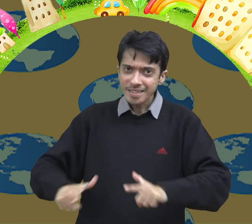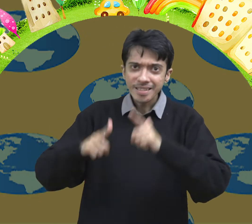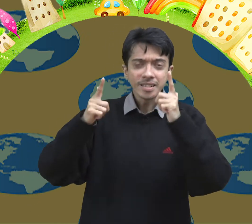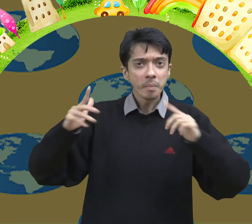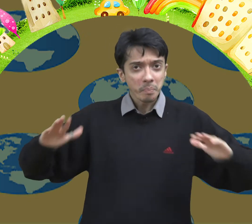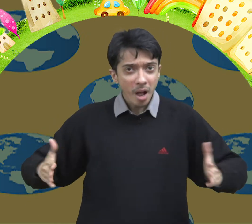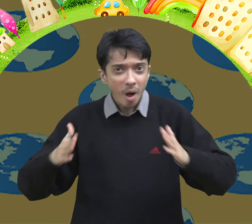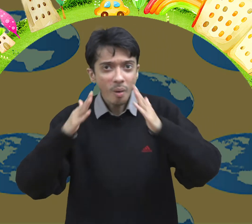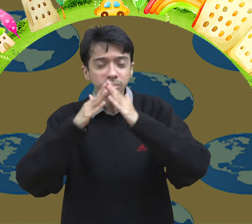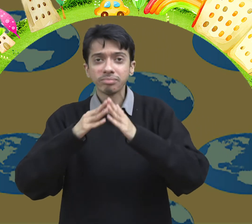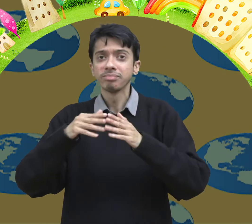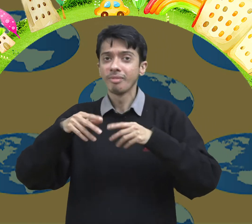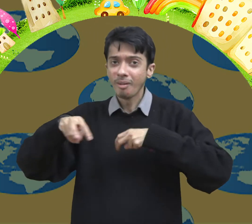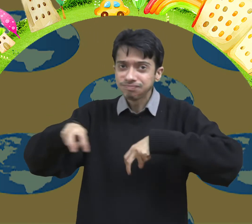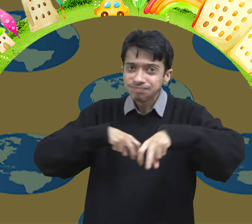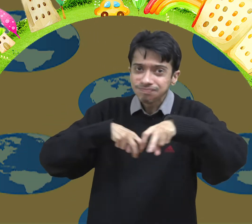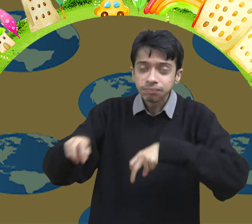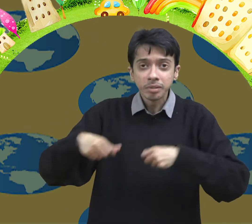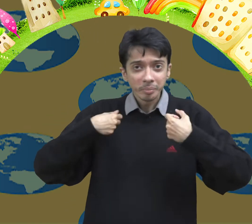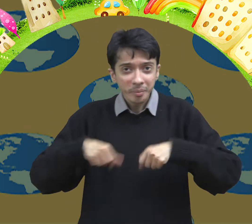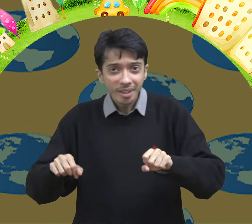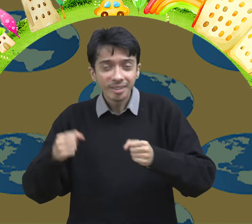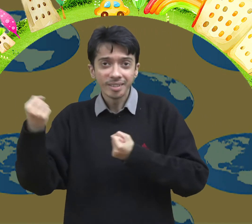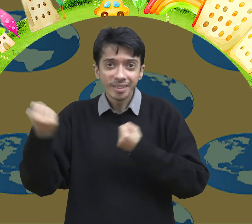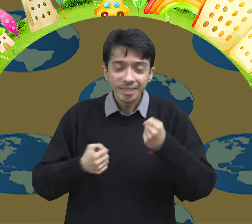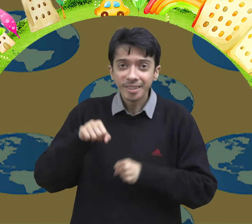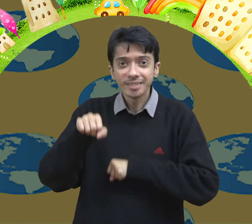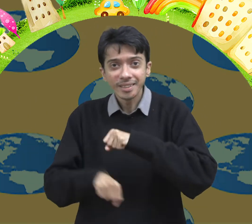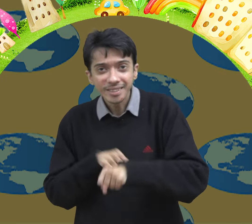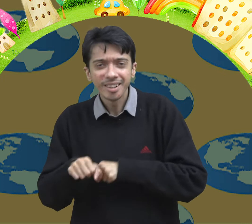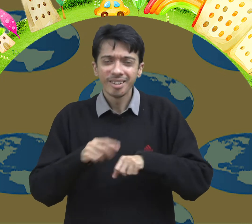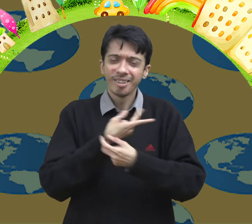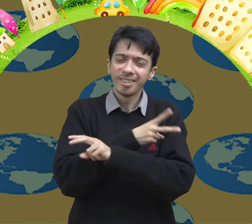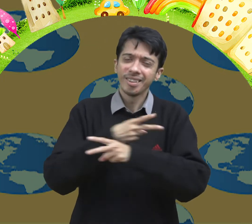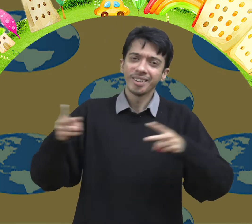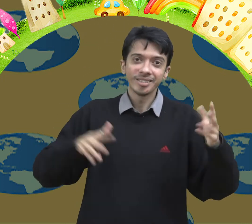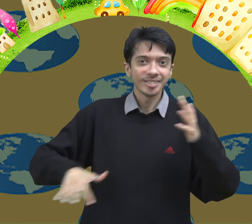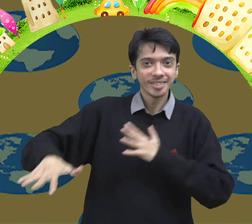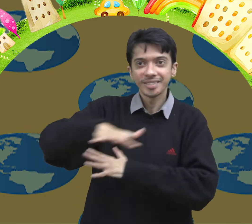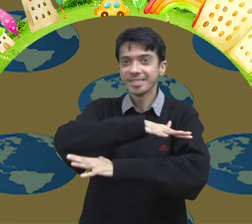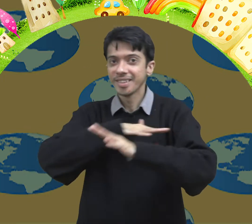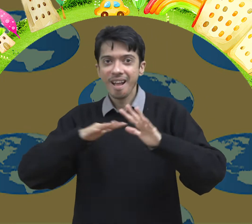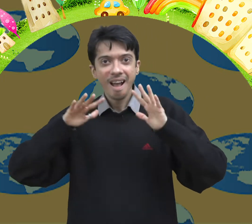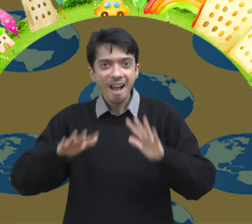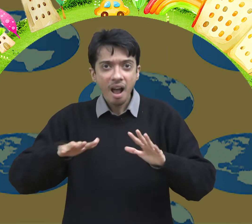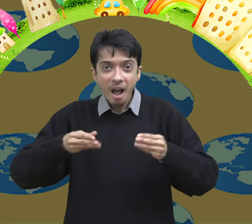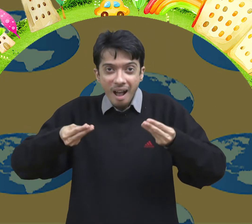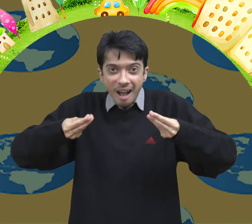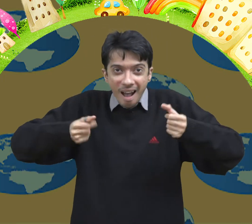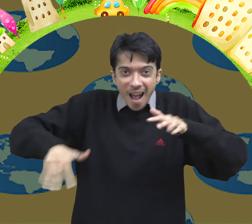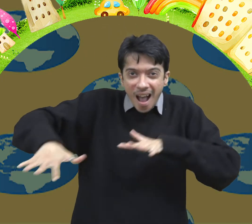There is life on earth. Humans and other living things live here comfortably.